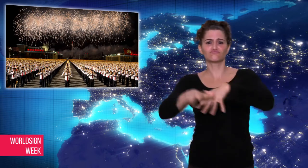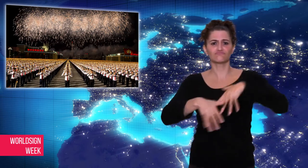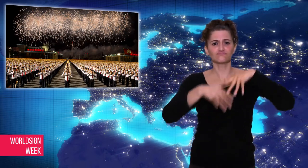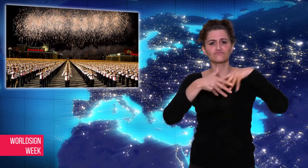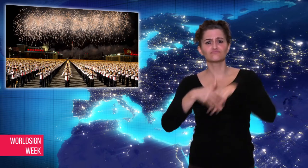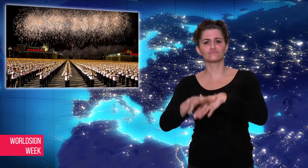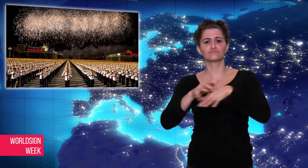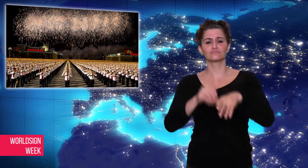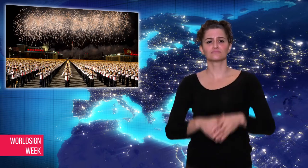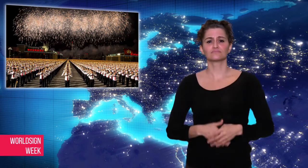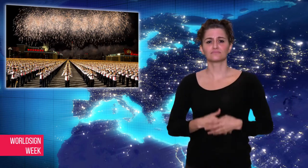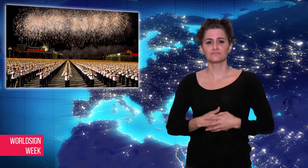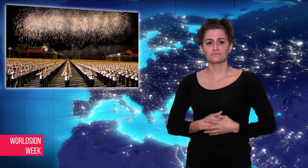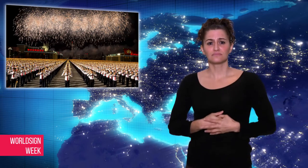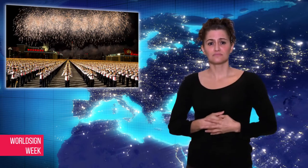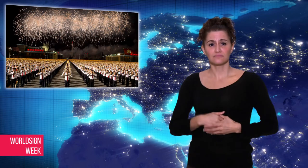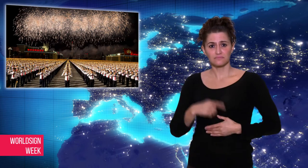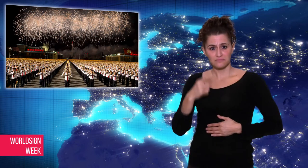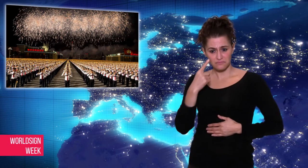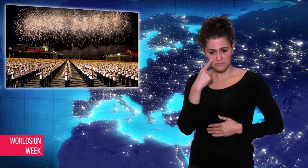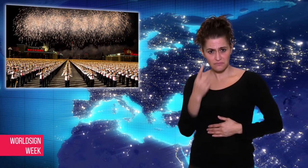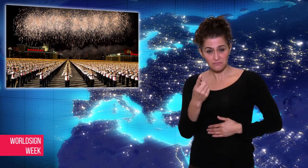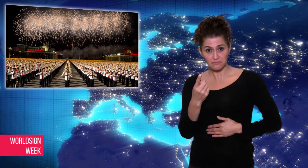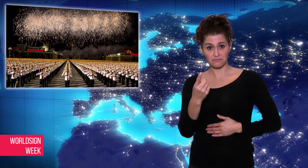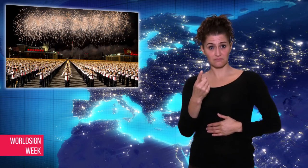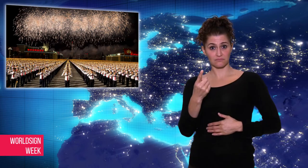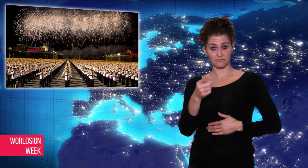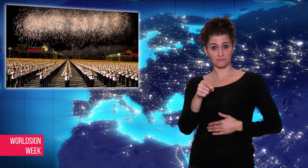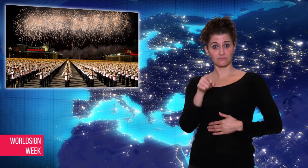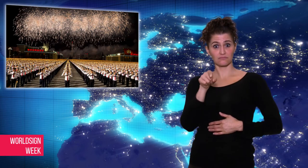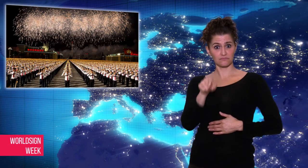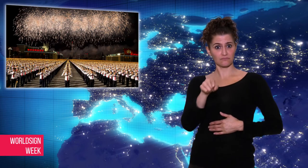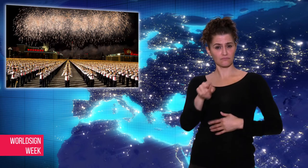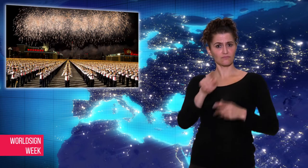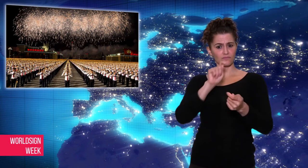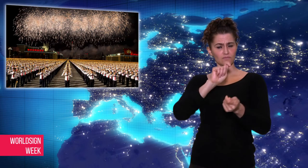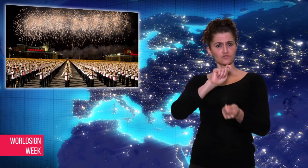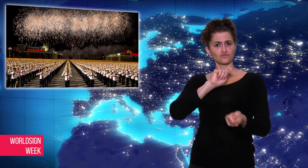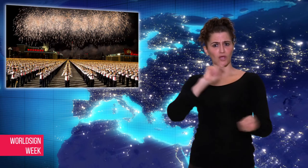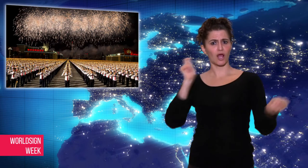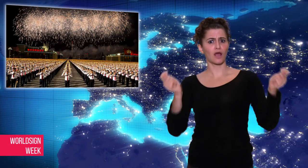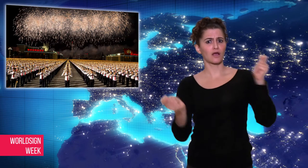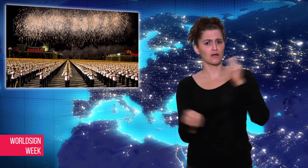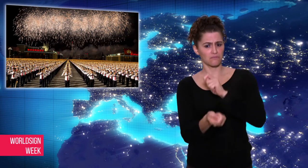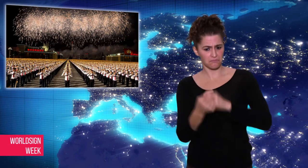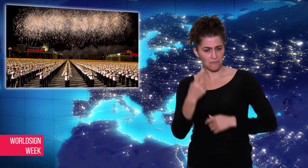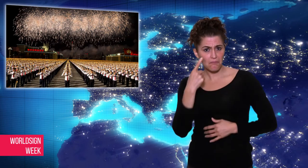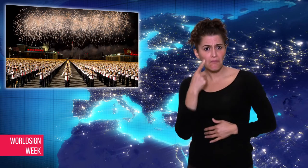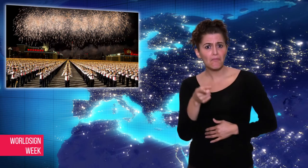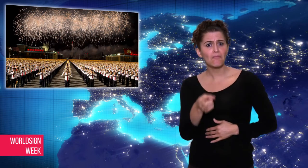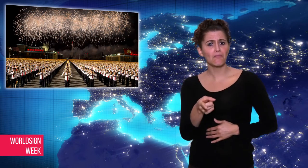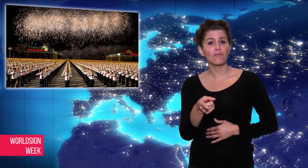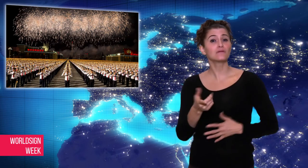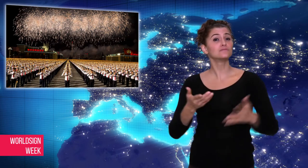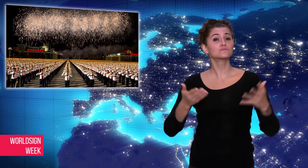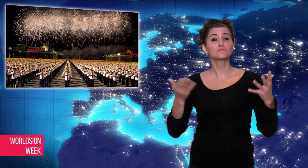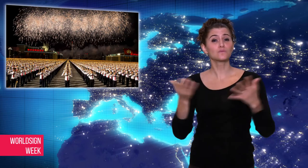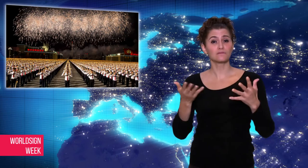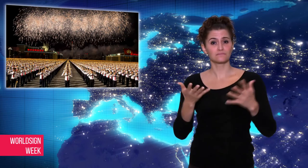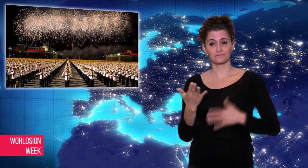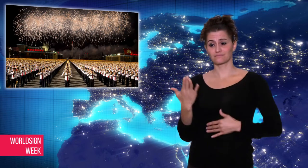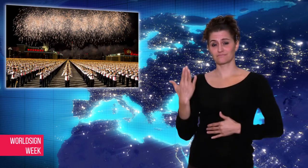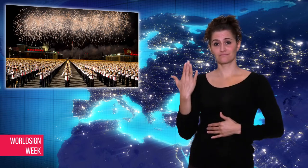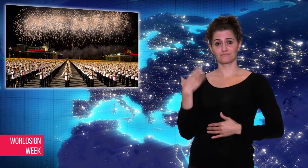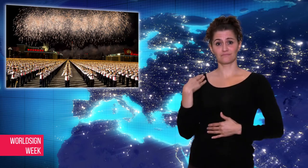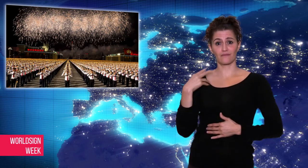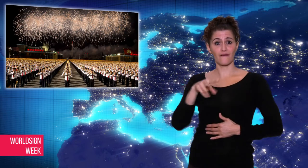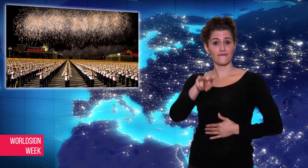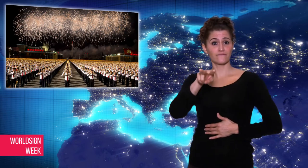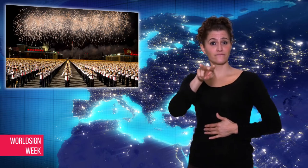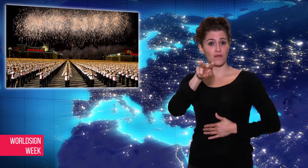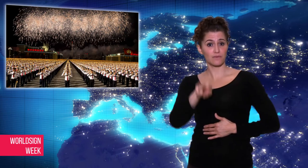Games in February, followed by